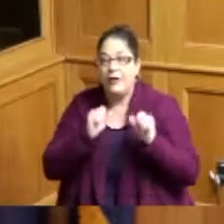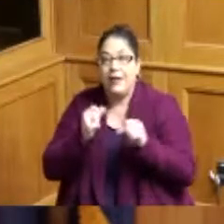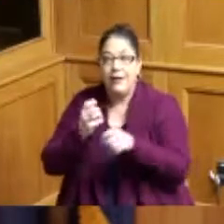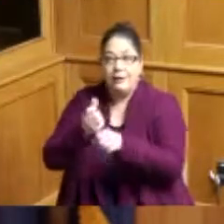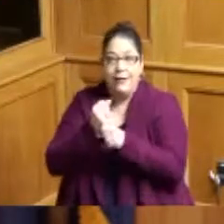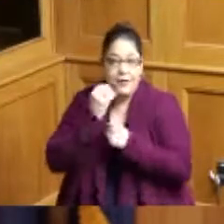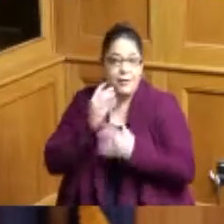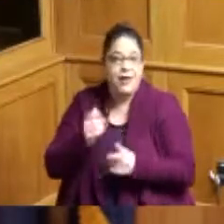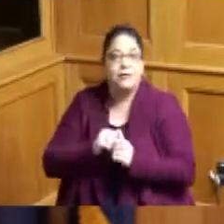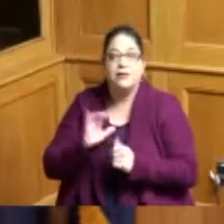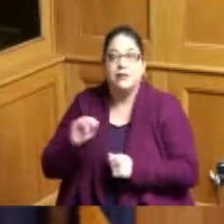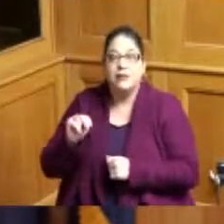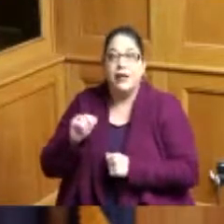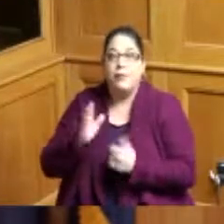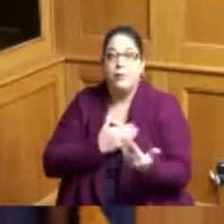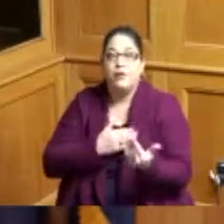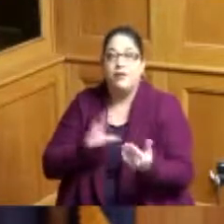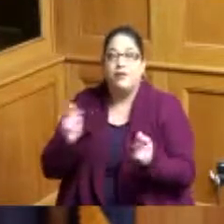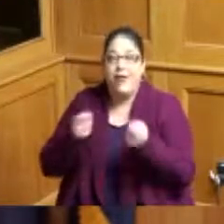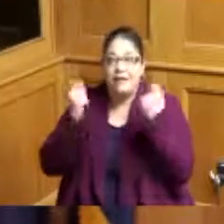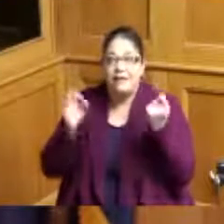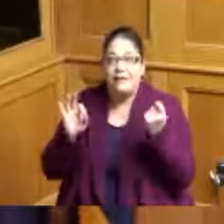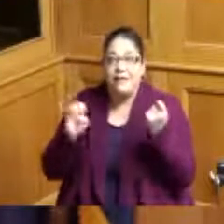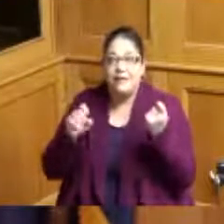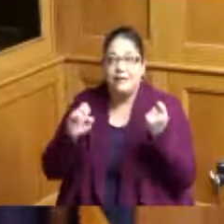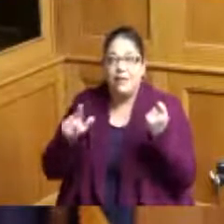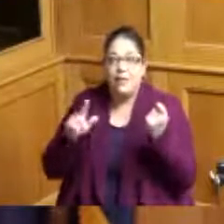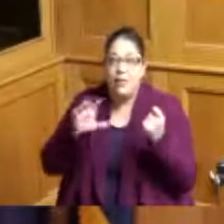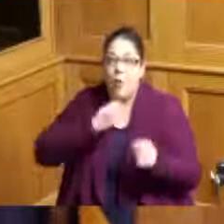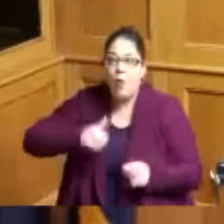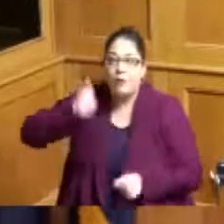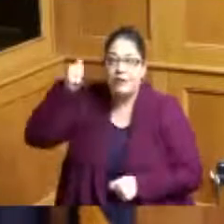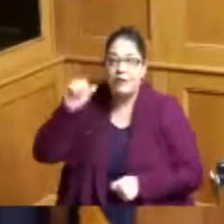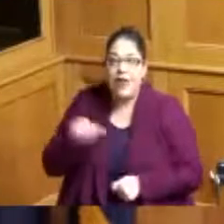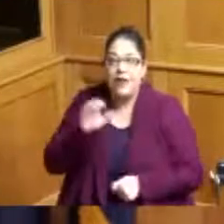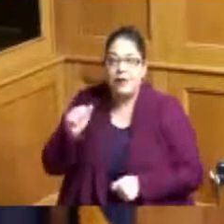the Cincinnati music festival the oldest African-American music festival in the nation